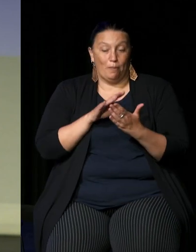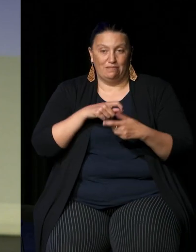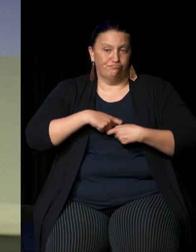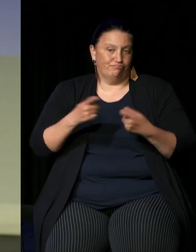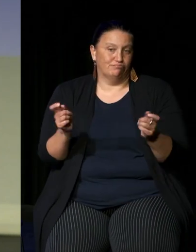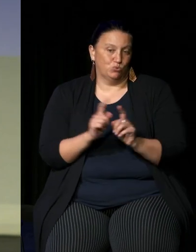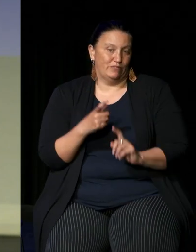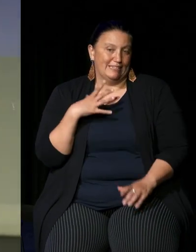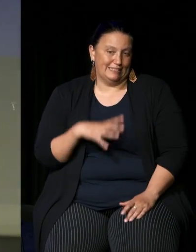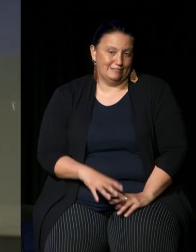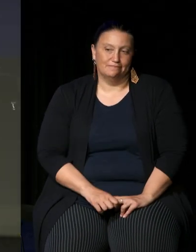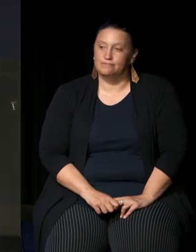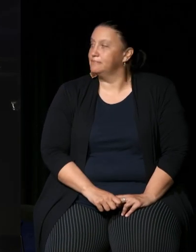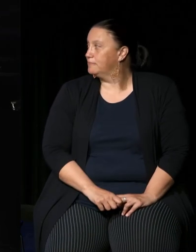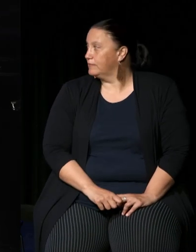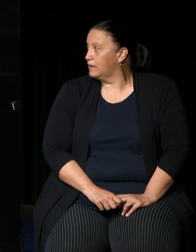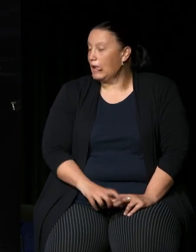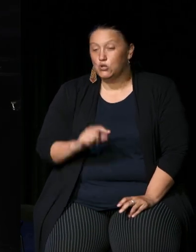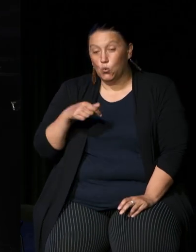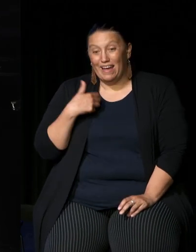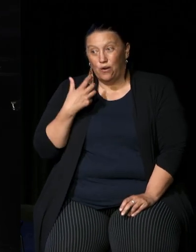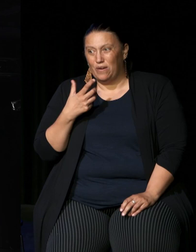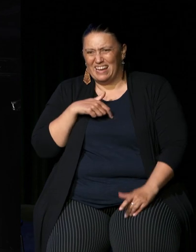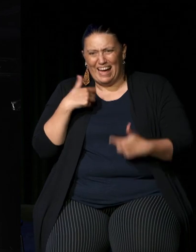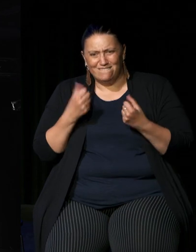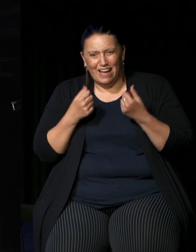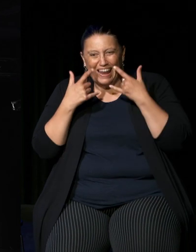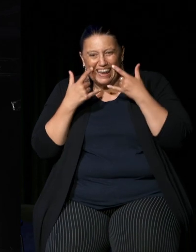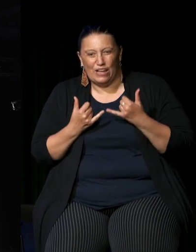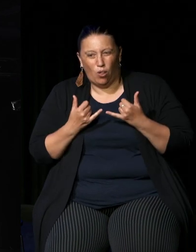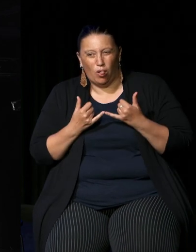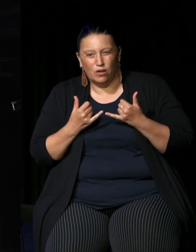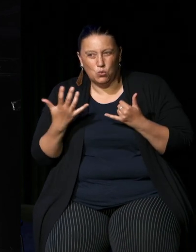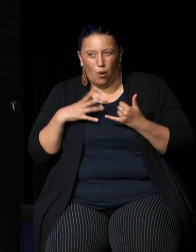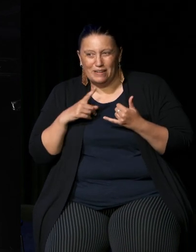clear yeah and did you want to we do have a legal did you do you want me to take your legal advisor